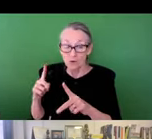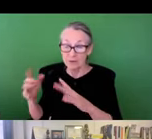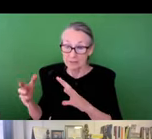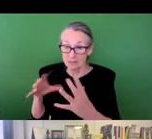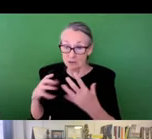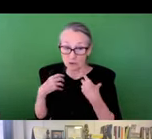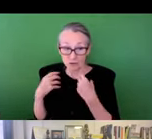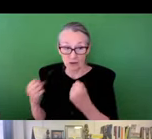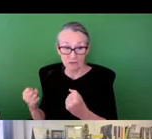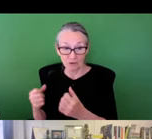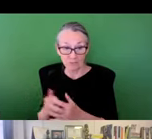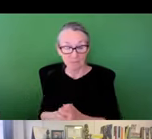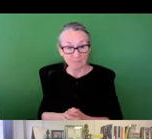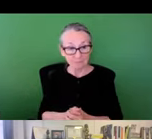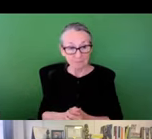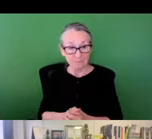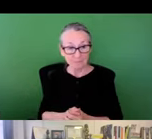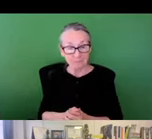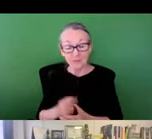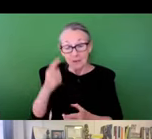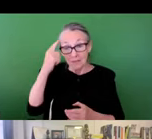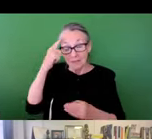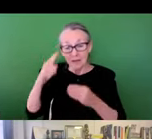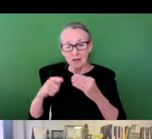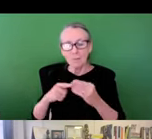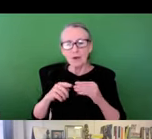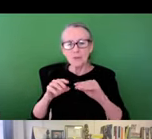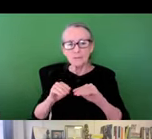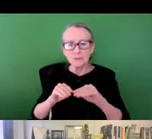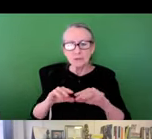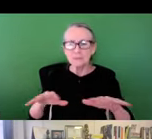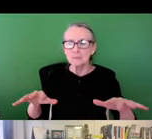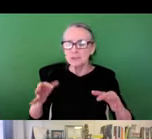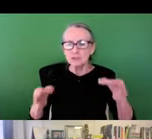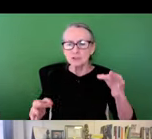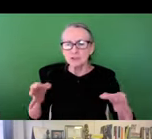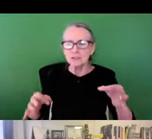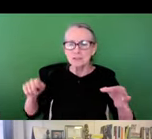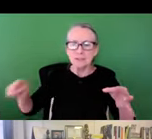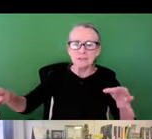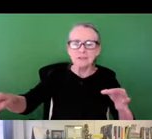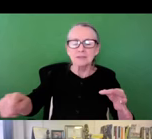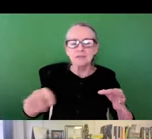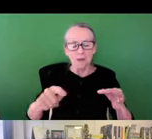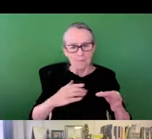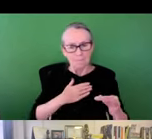, exposure and opportunities for disaster recovery. And so in thinking about distributive justice,